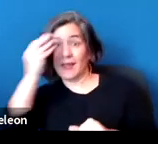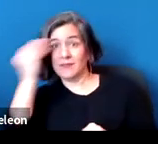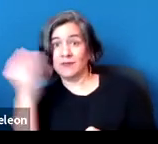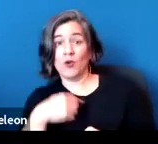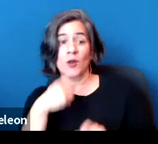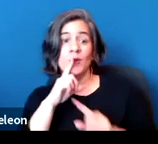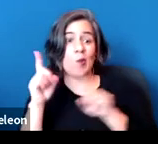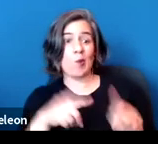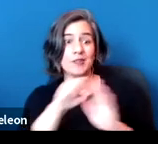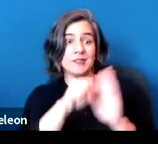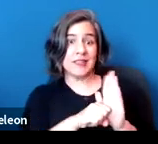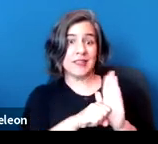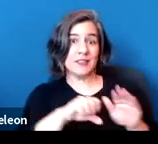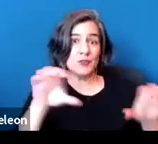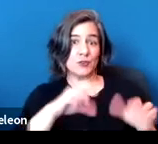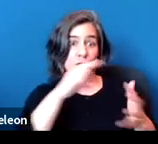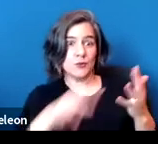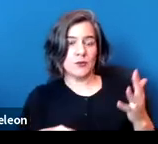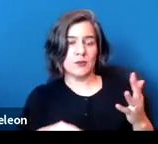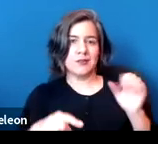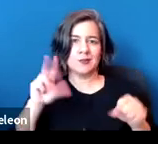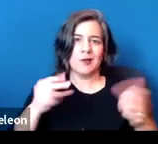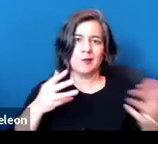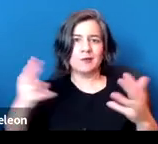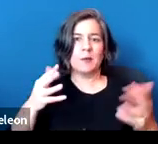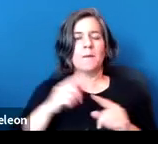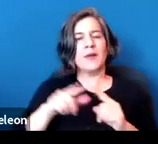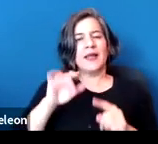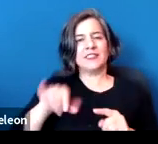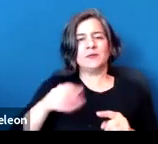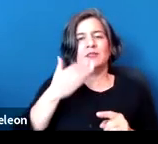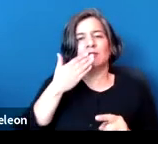but in general, it's going to be a credible source of objective information,